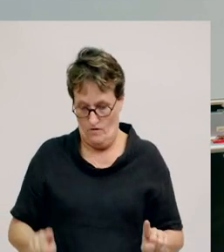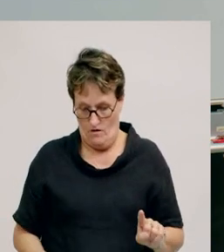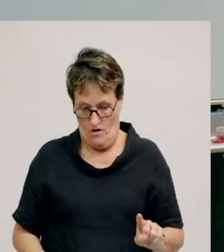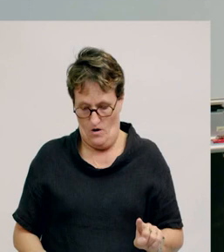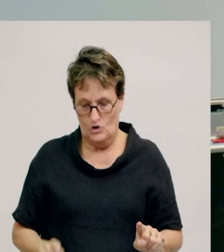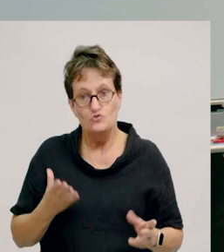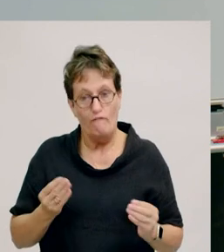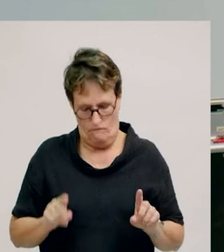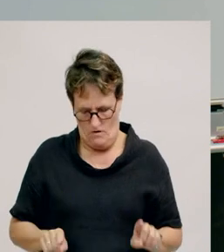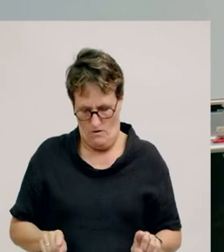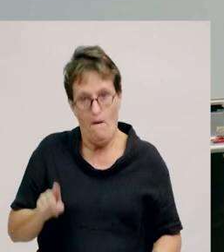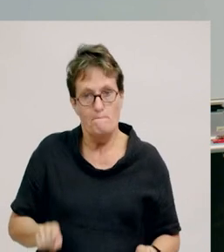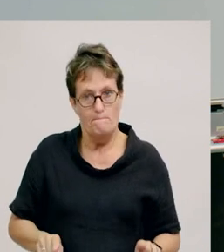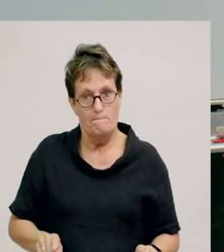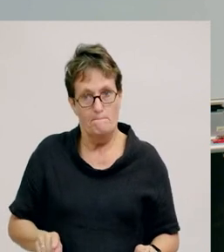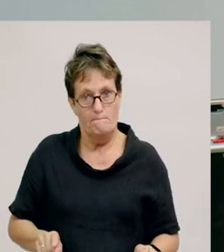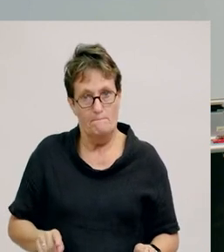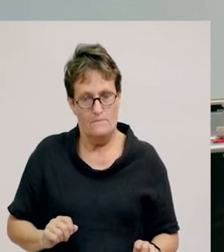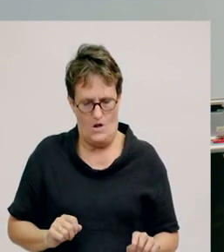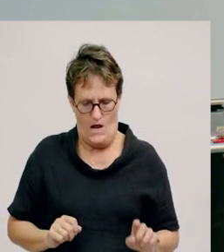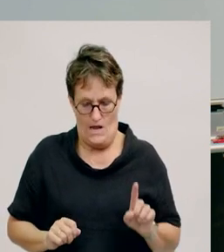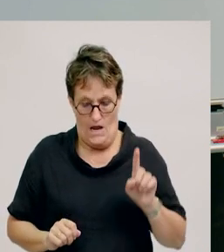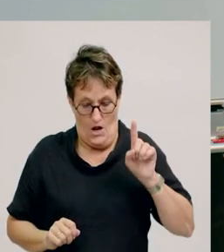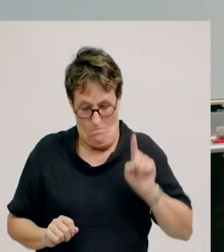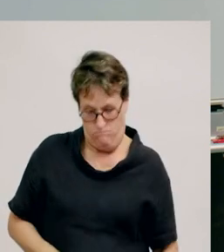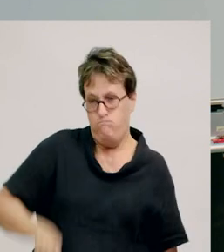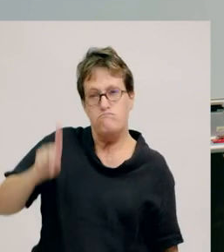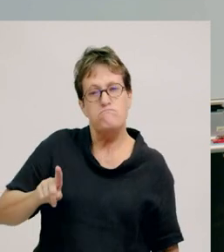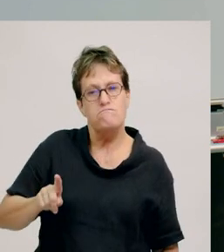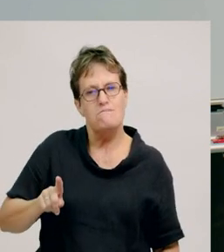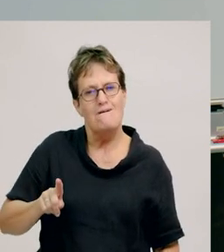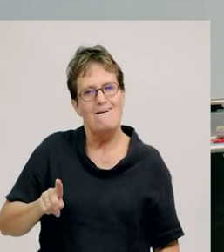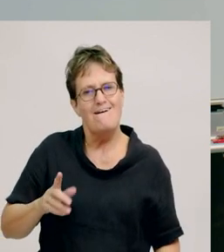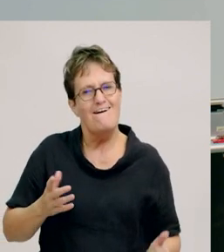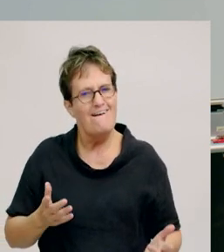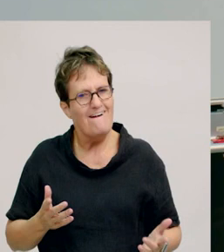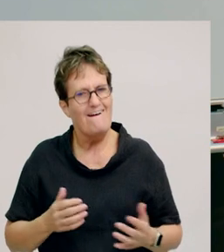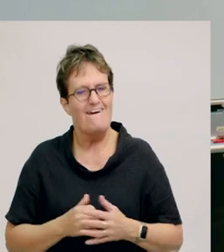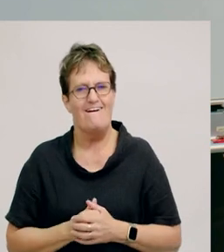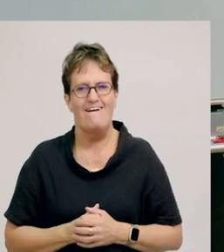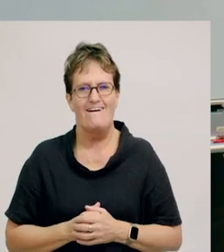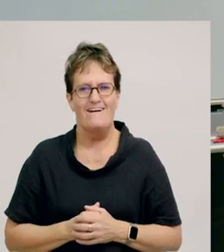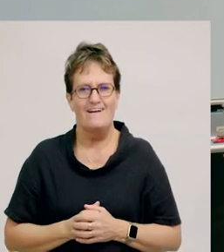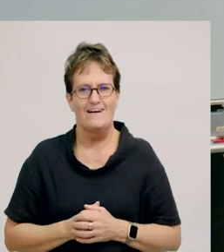Soft push. Let's try a harder one.